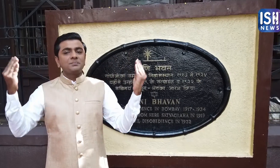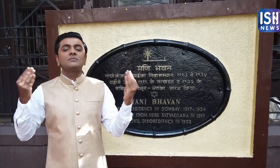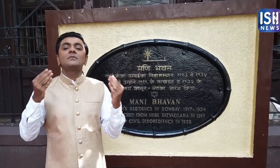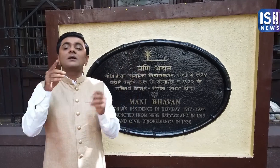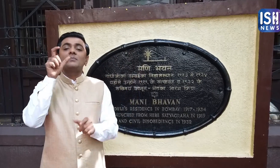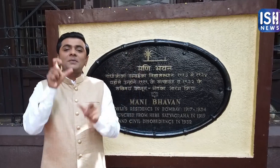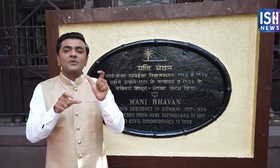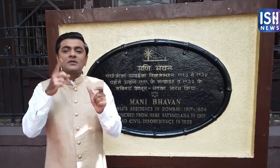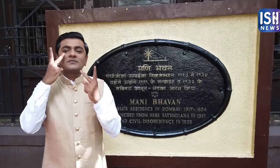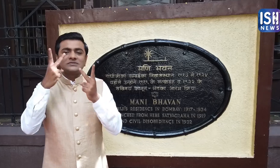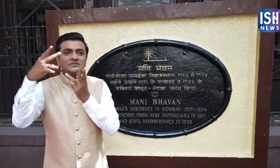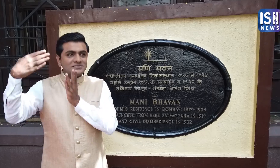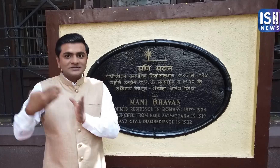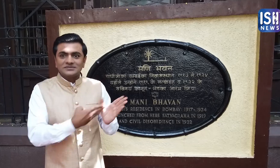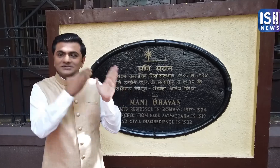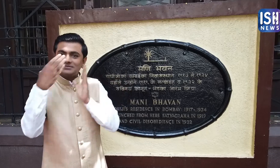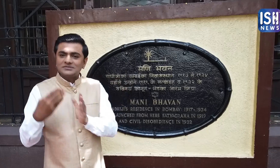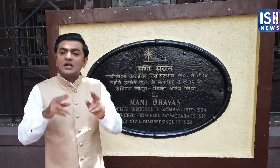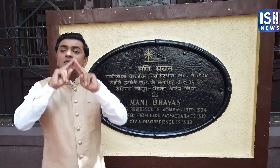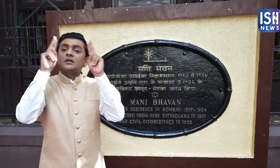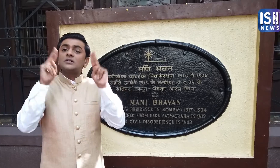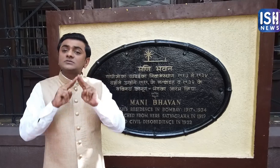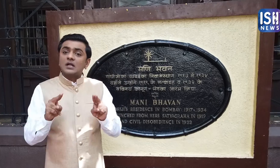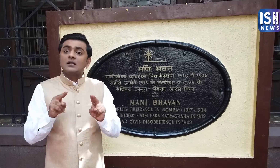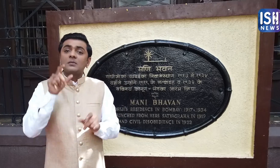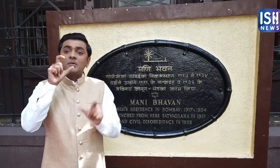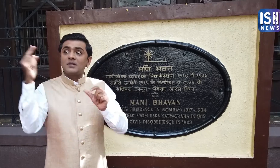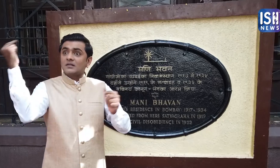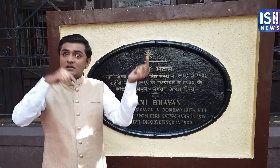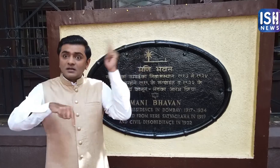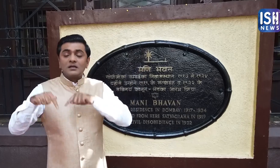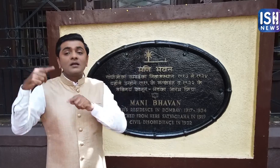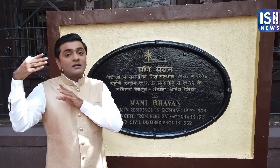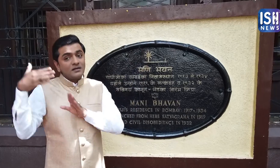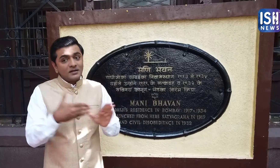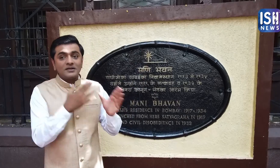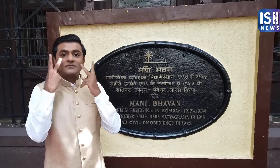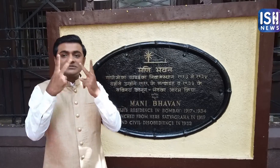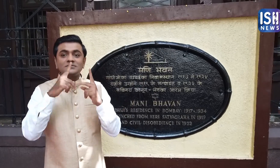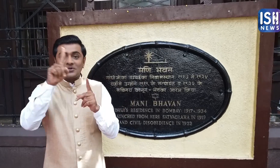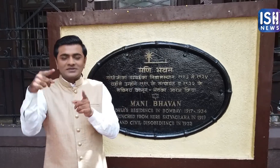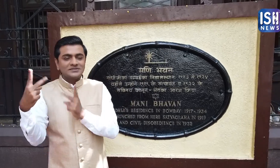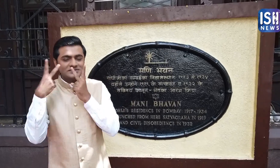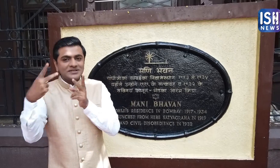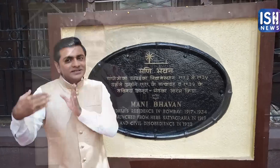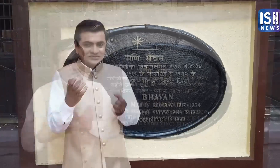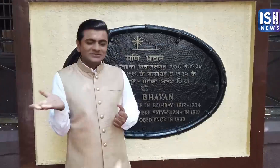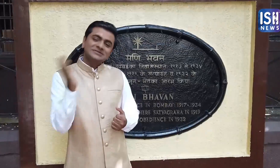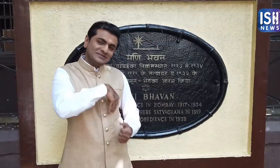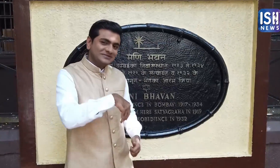It receives many visitors as well as international tourists. Do you want to have a look? Come!